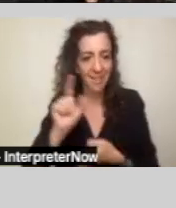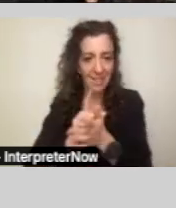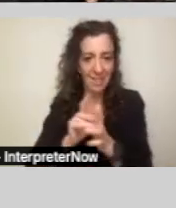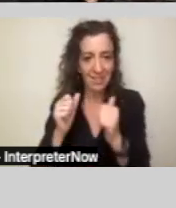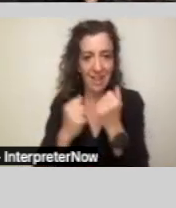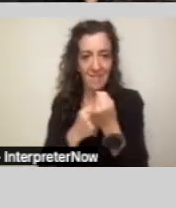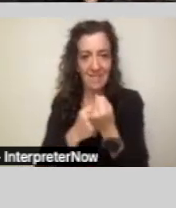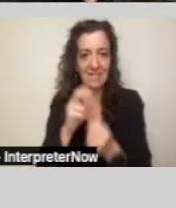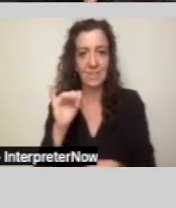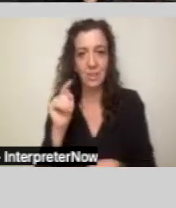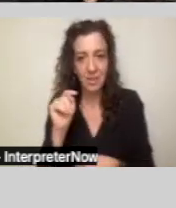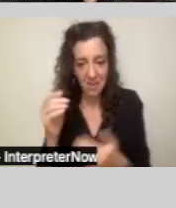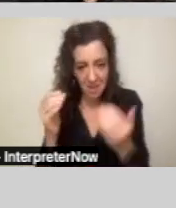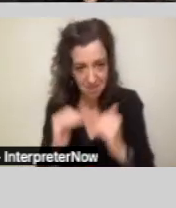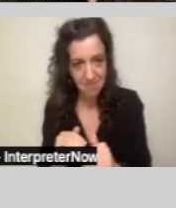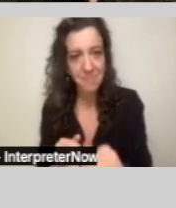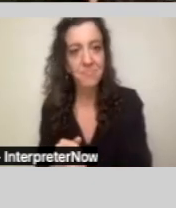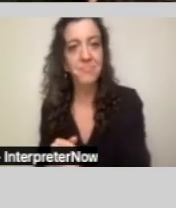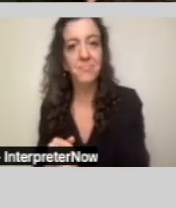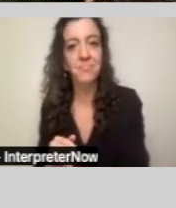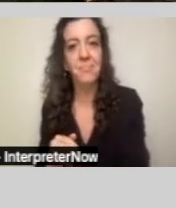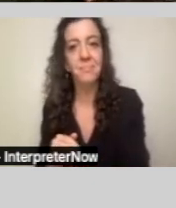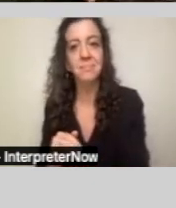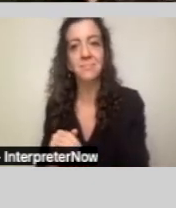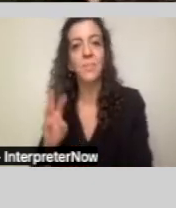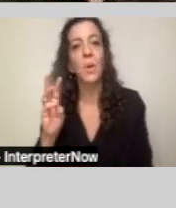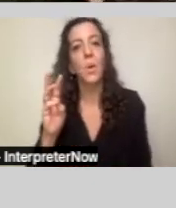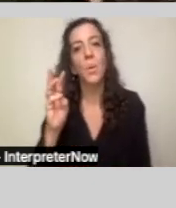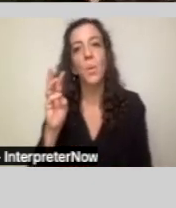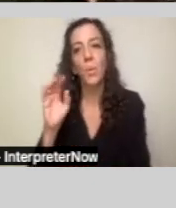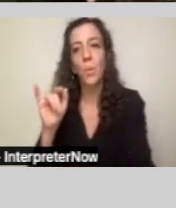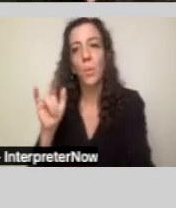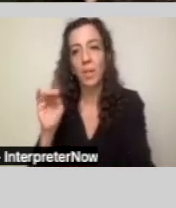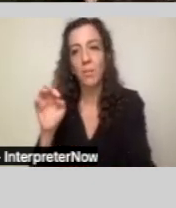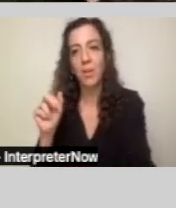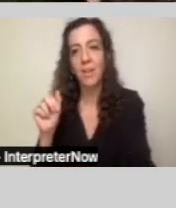Wilmary Torres, clients' rights advocate Office of Clients Rights Advocacy at North Los Angeles County Regional Center.